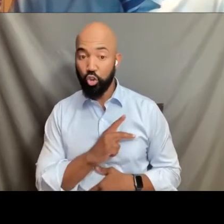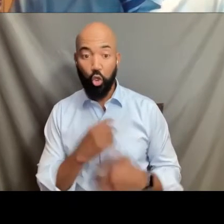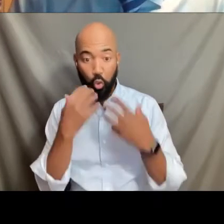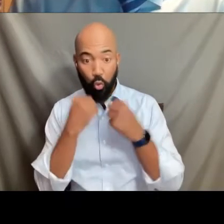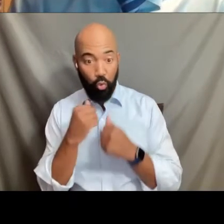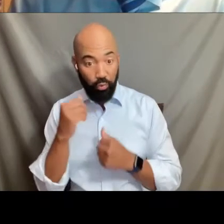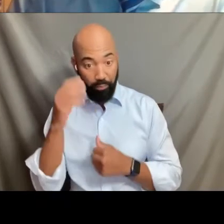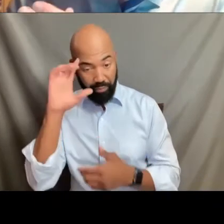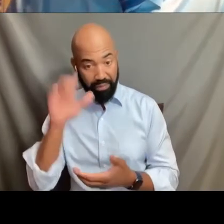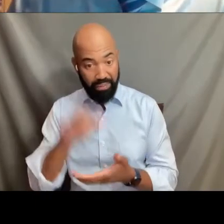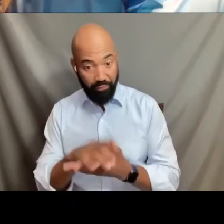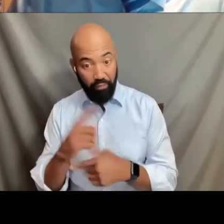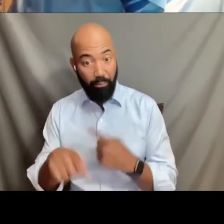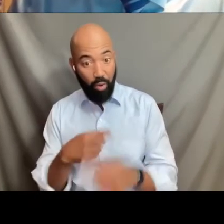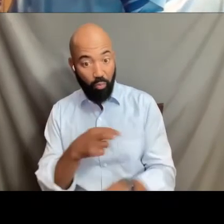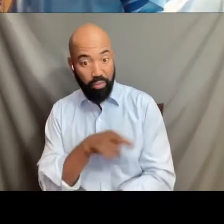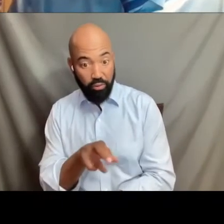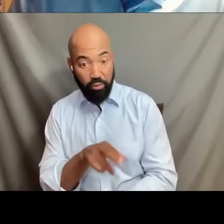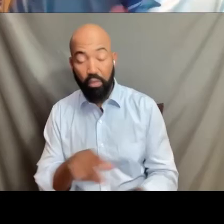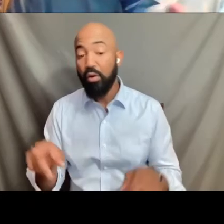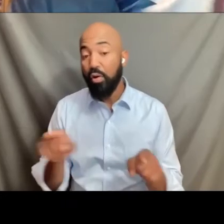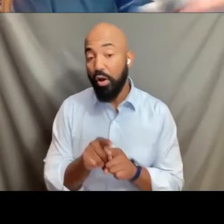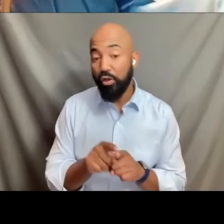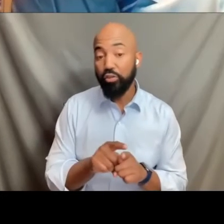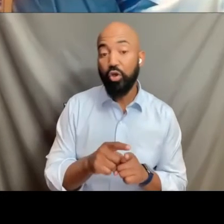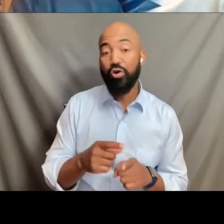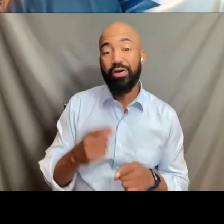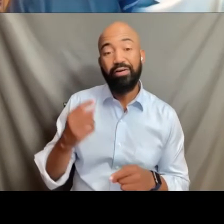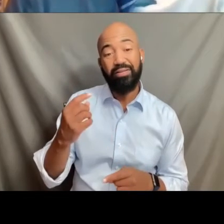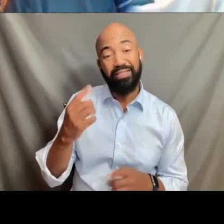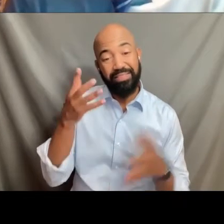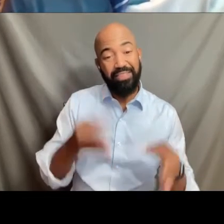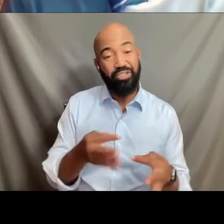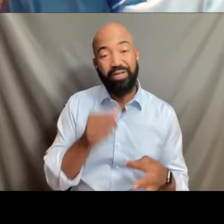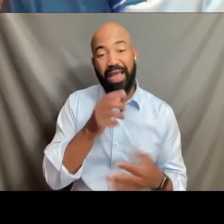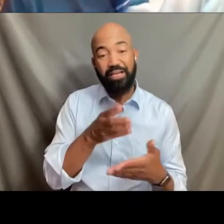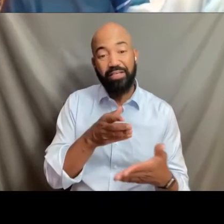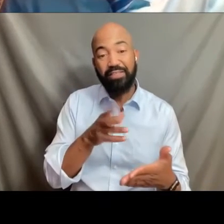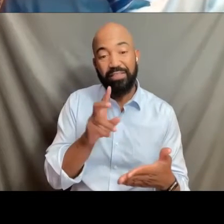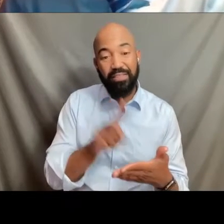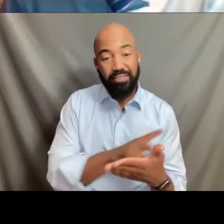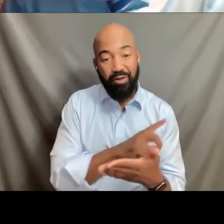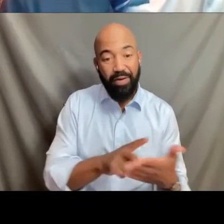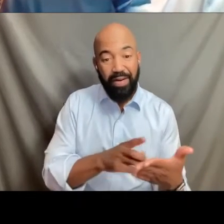and a decision not to discriminate against someone else because they happen to be transgender